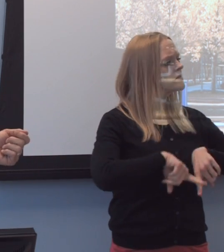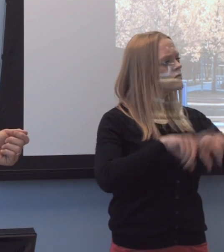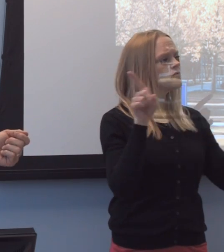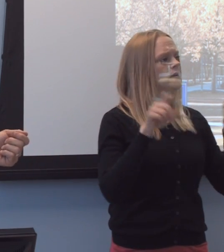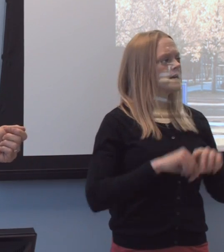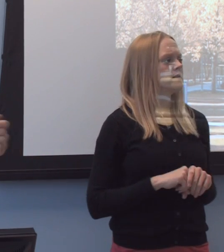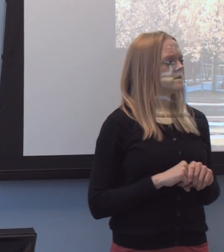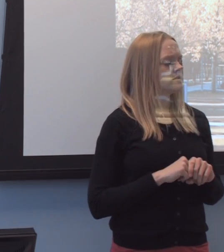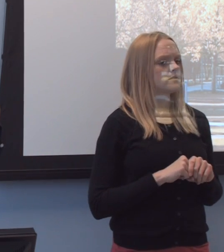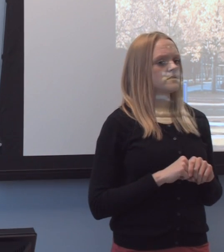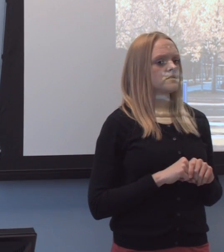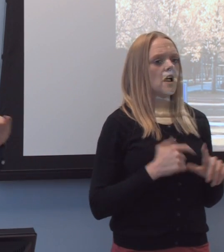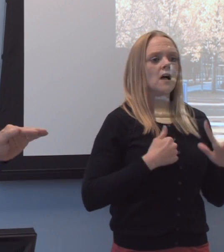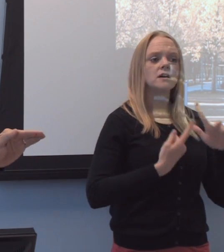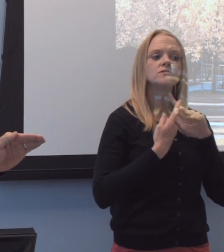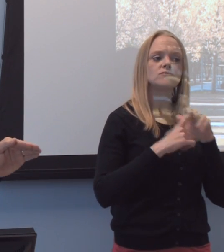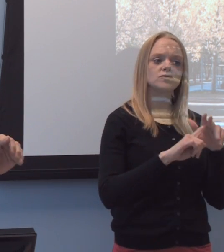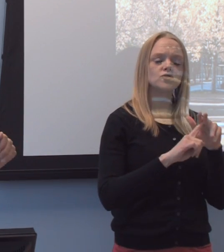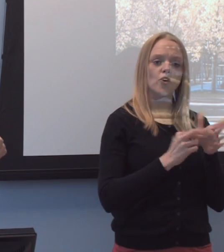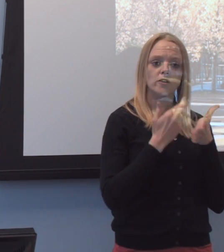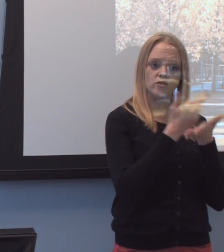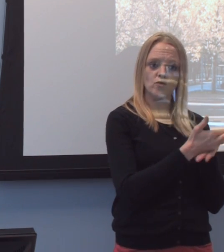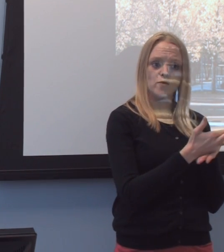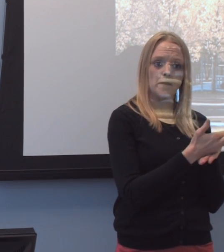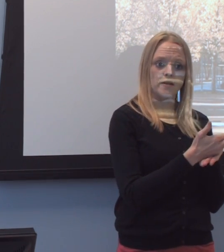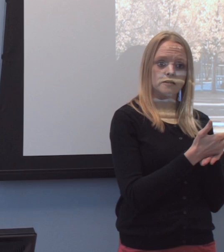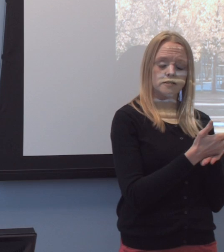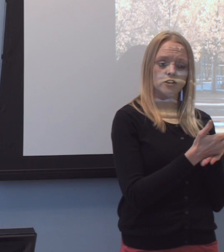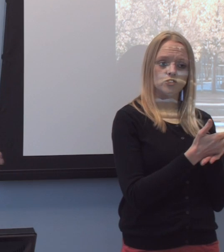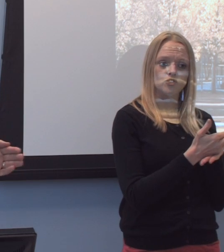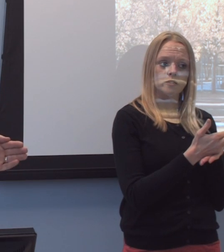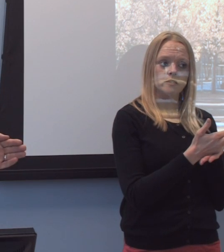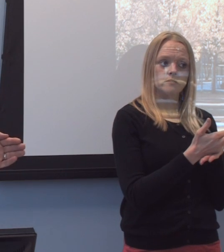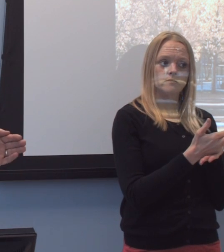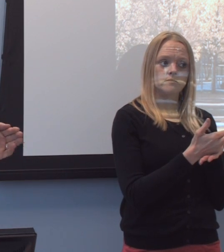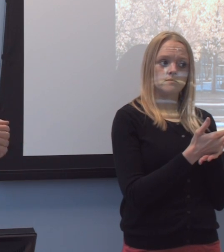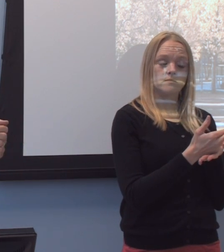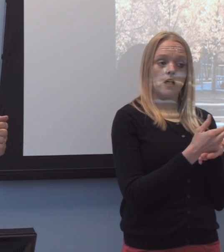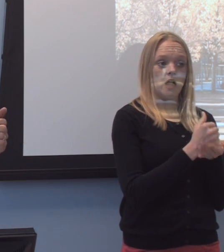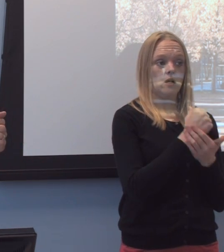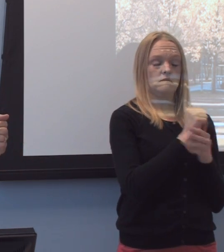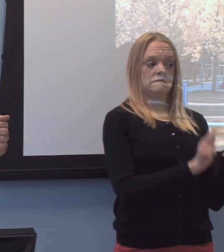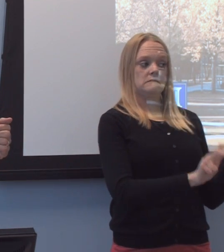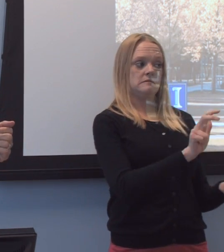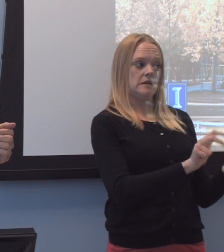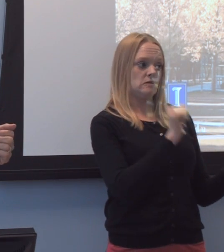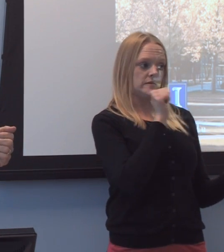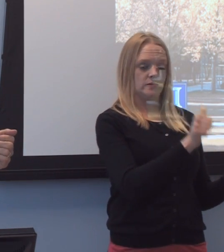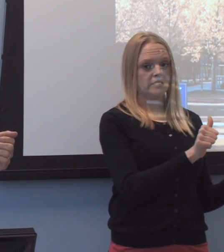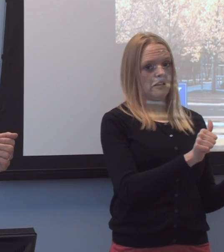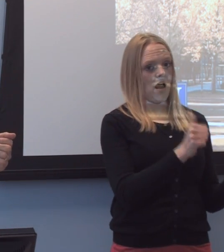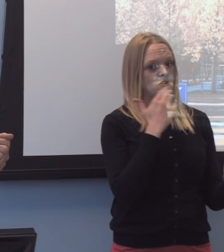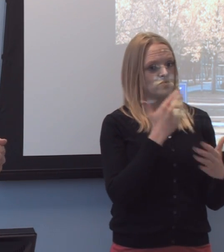Um, I-I started out in rehabilitation. I was-I was not very well equipped for the Peace Corps in a developing country,